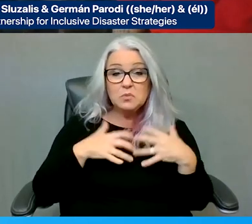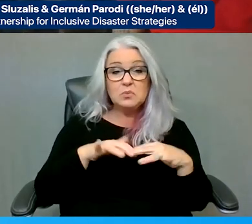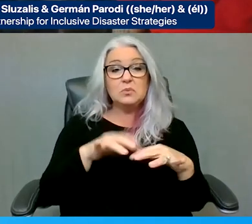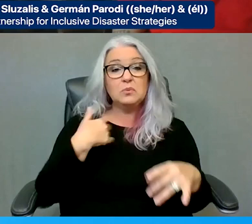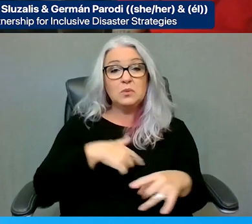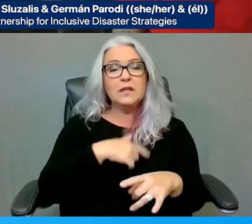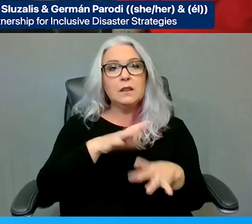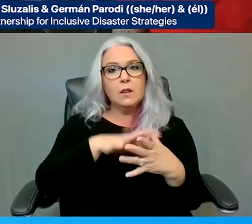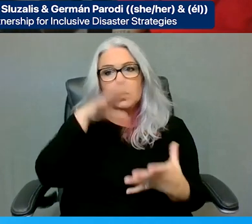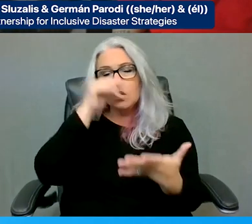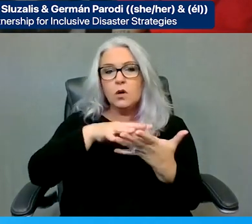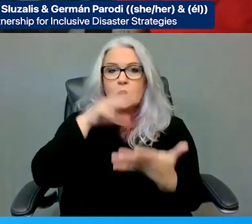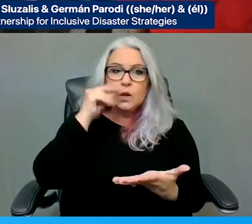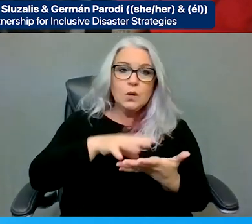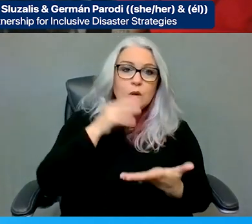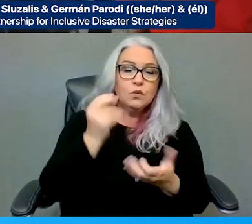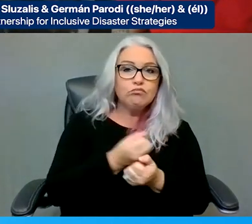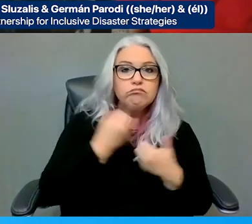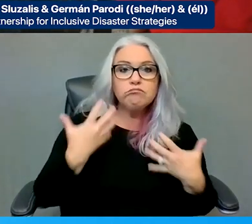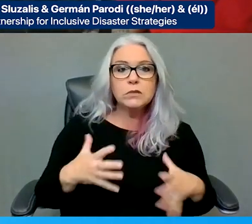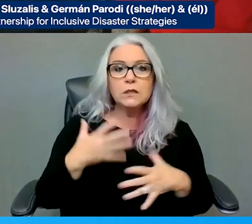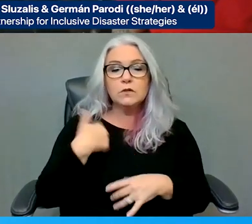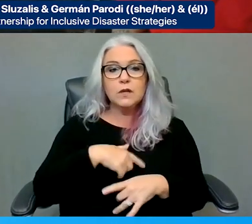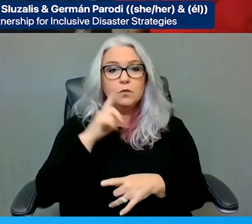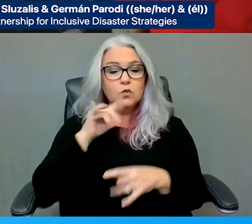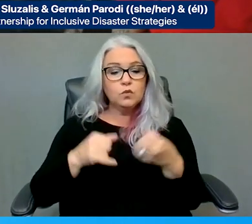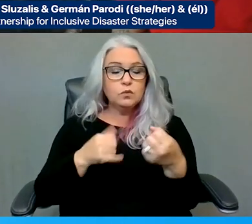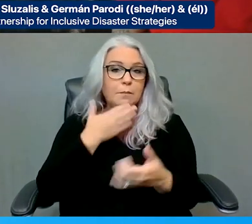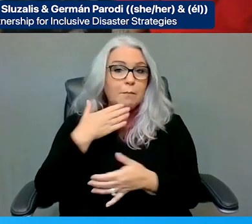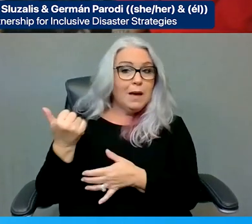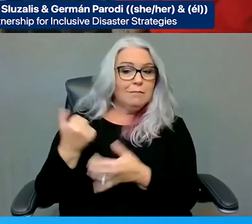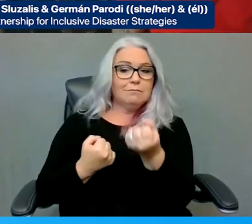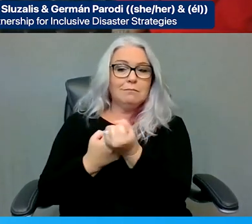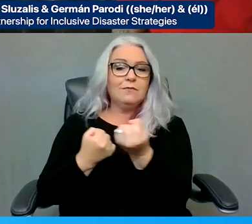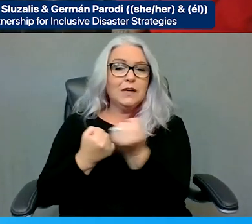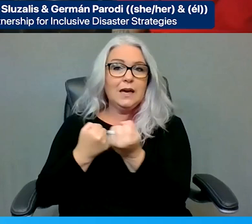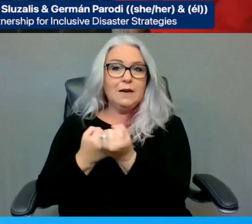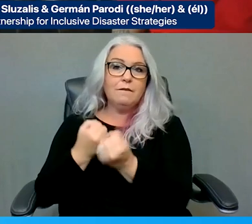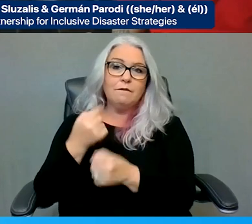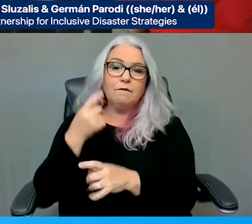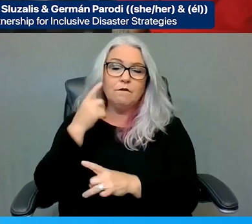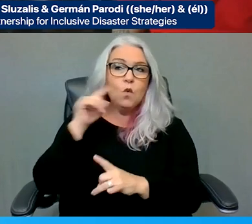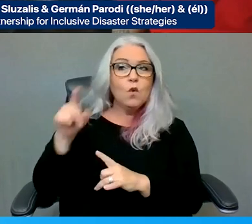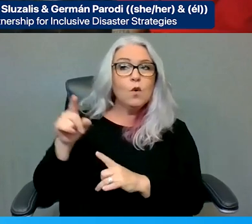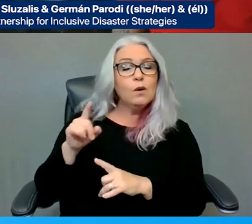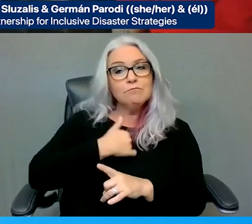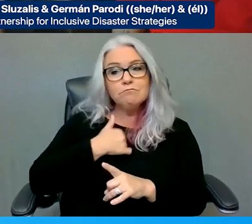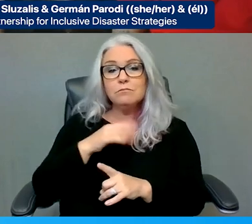of how to best advocate for people with disabilities in a number of ways from Germán and